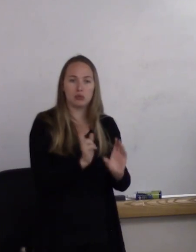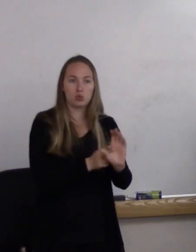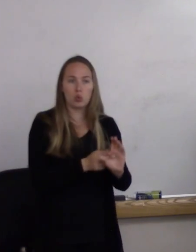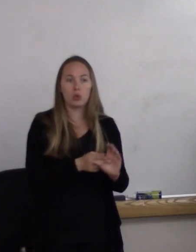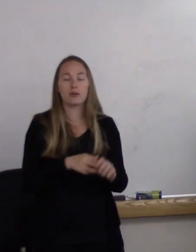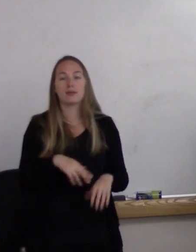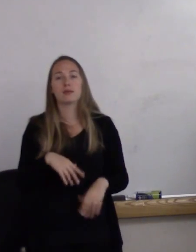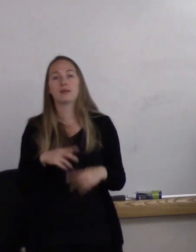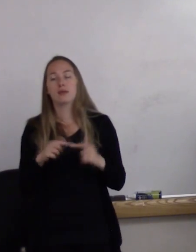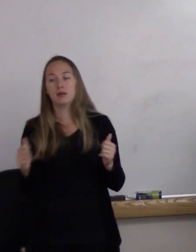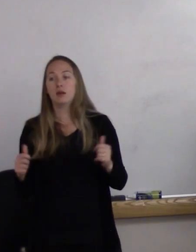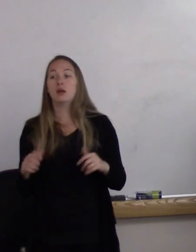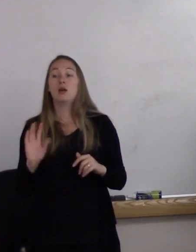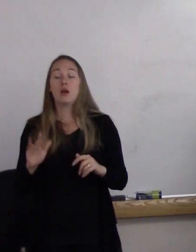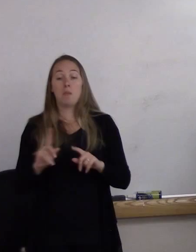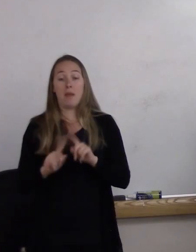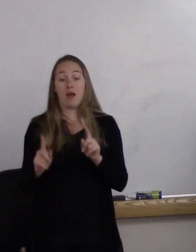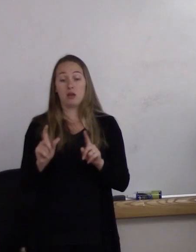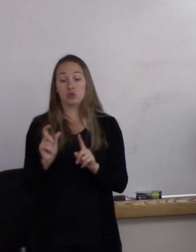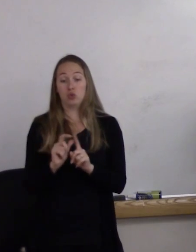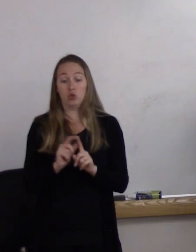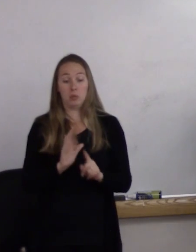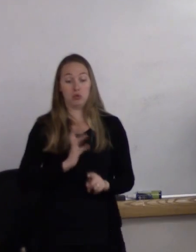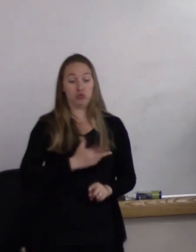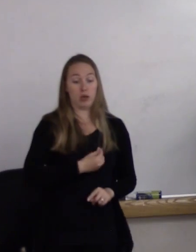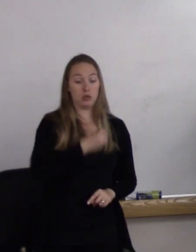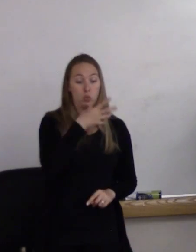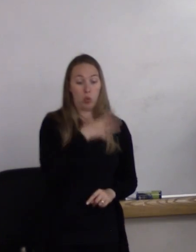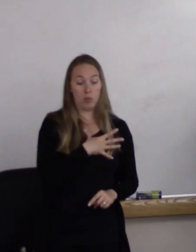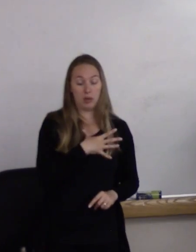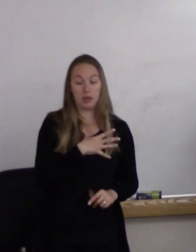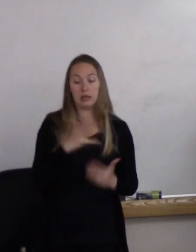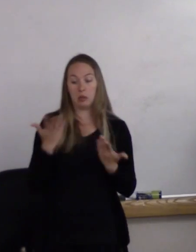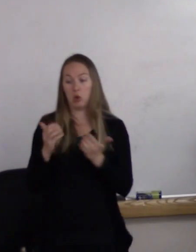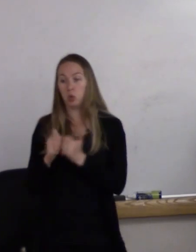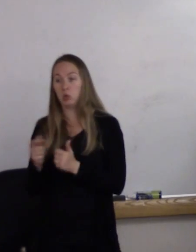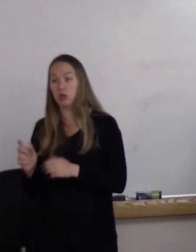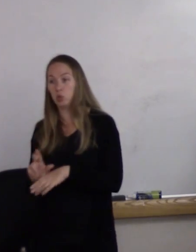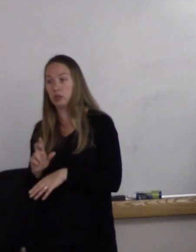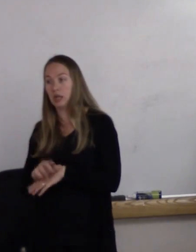As for the term "trans woman" versus using the word "woman,"